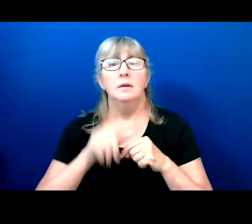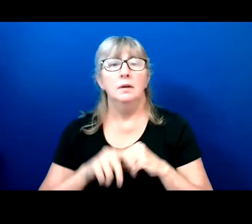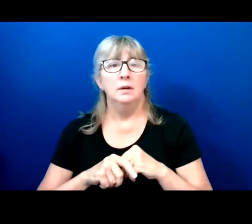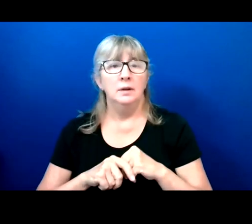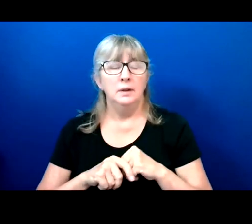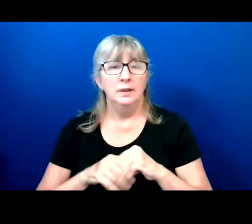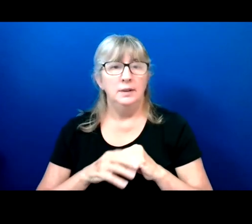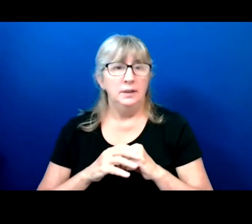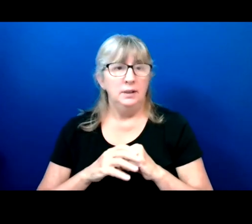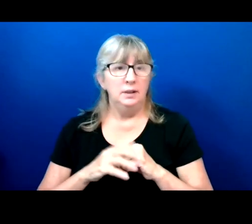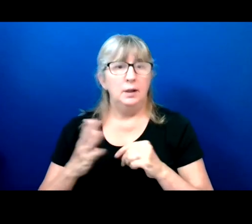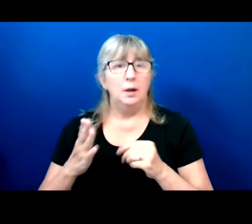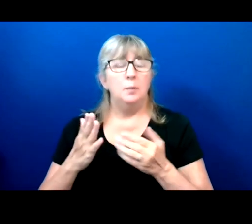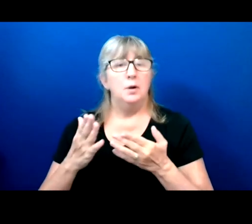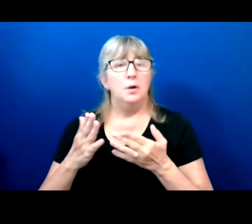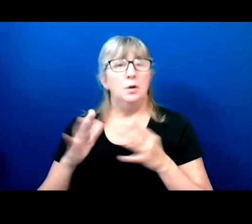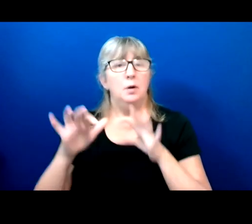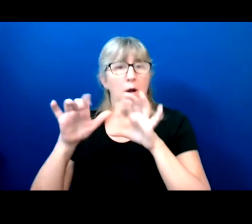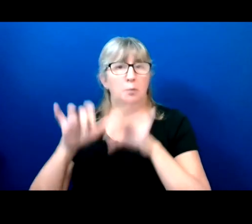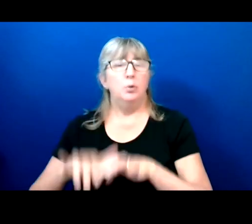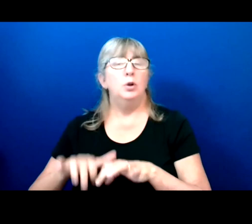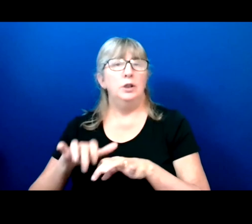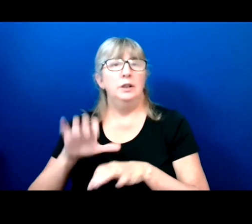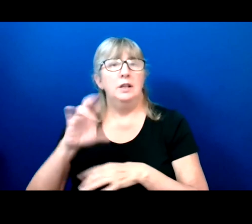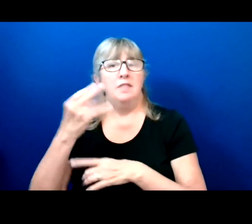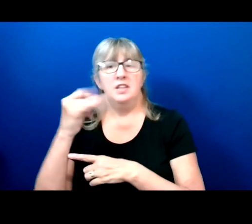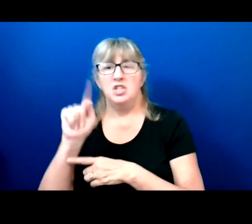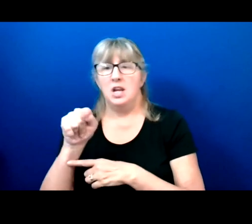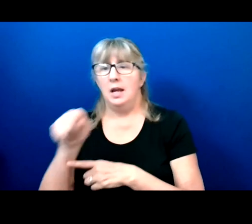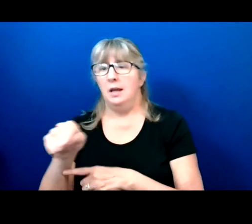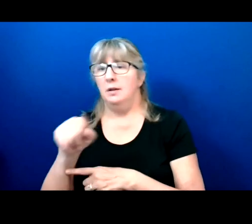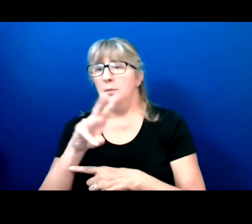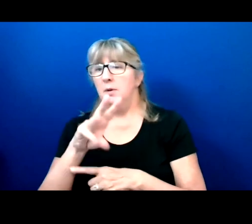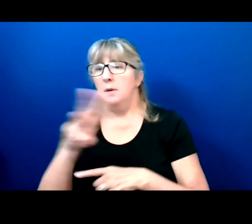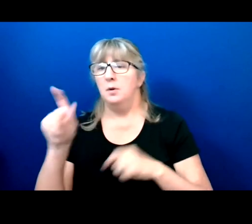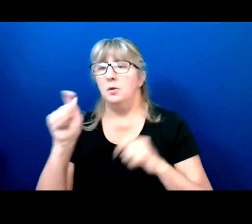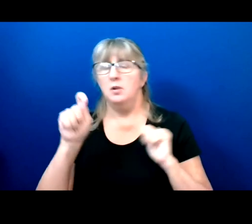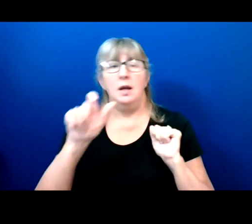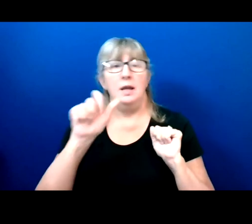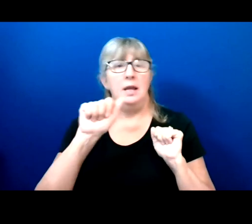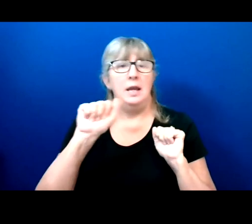to post in the chat.